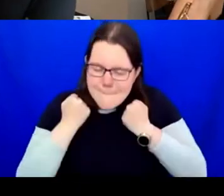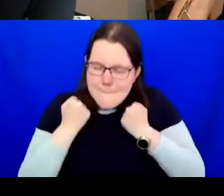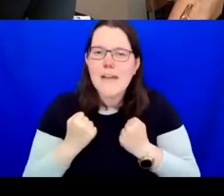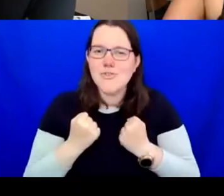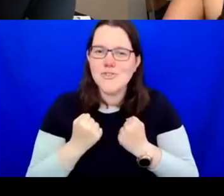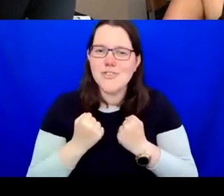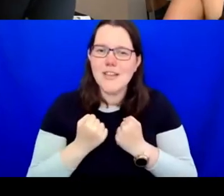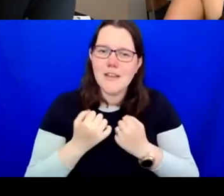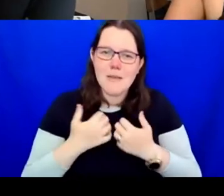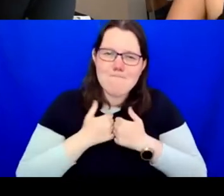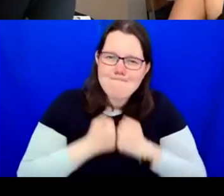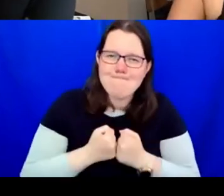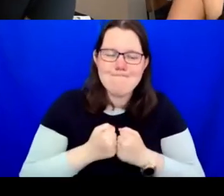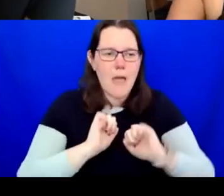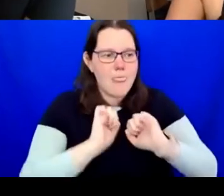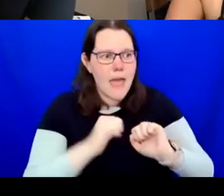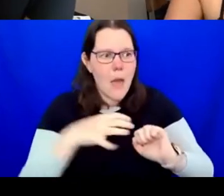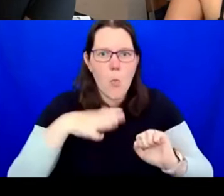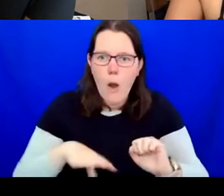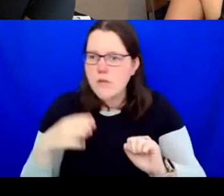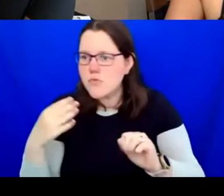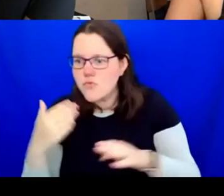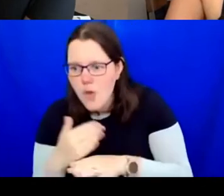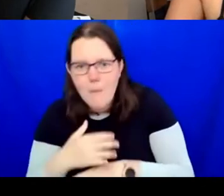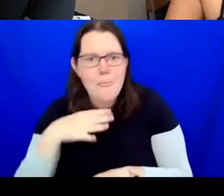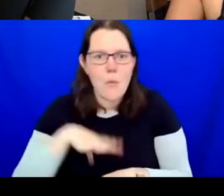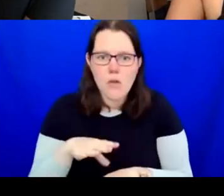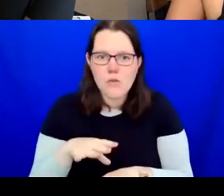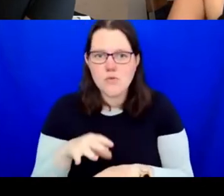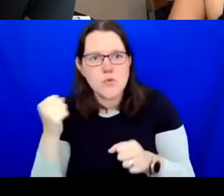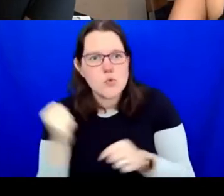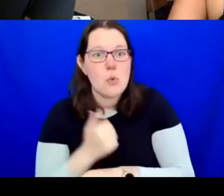to have a nice place to live, who want to be seen to do the right thing. These are the institutions.